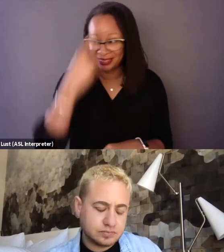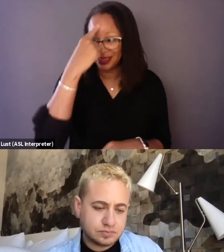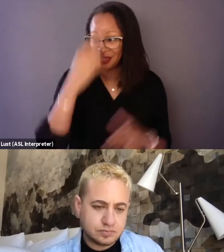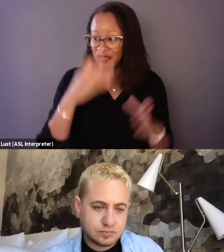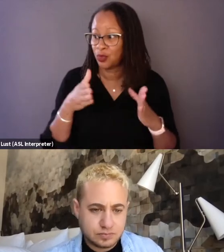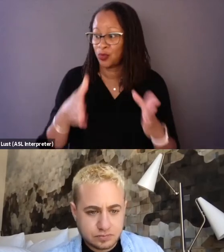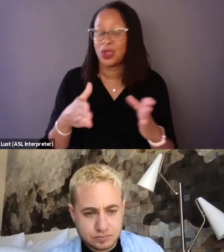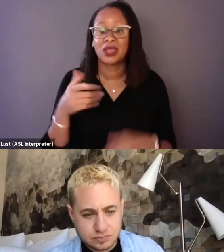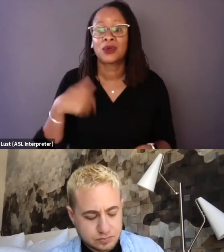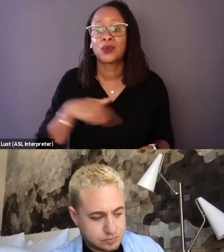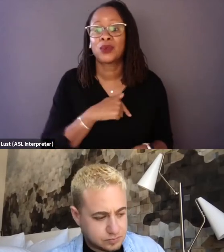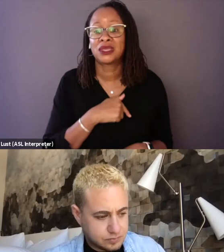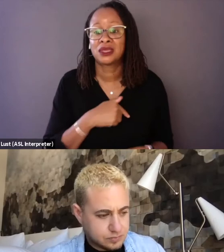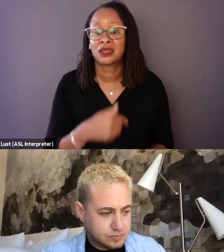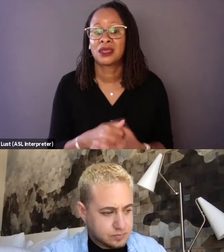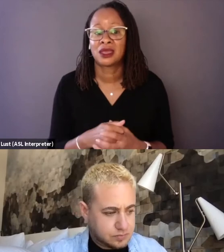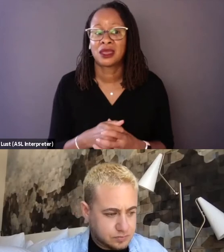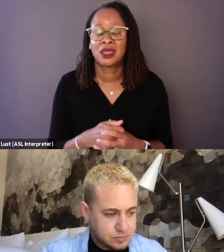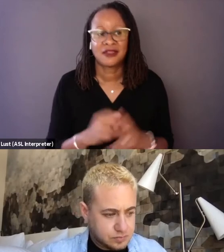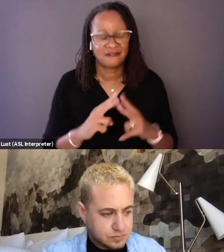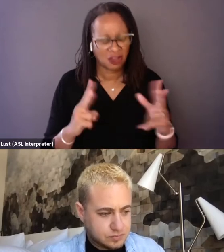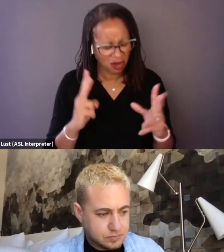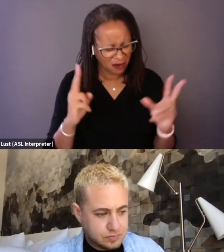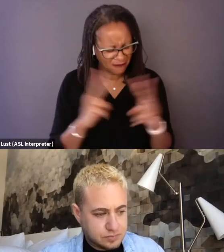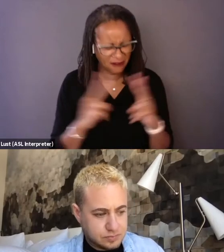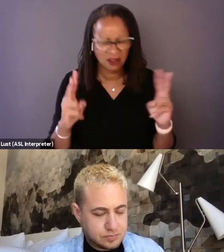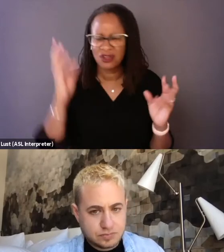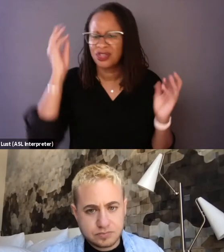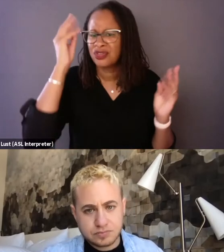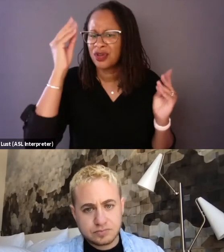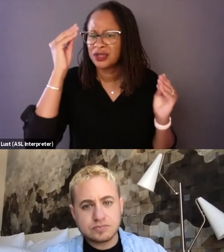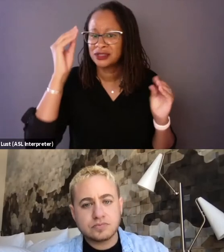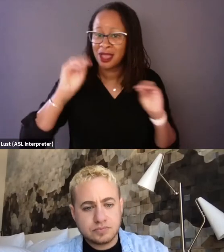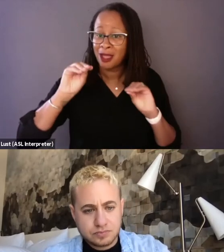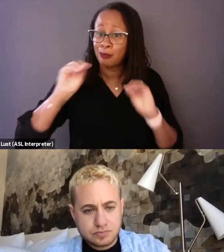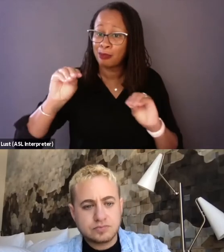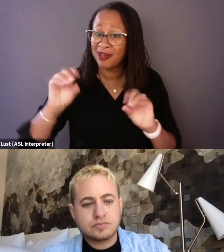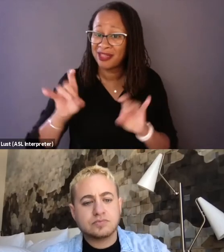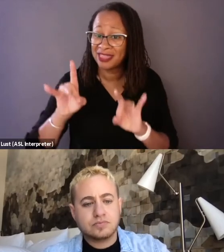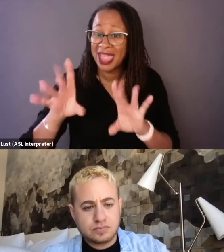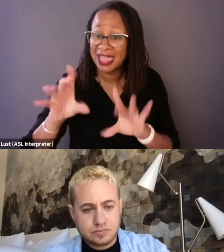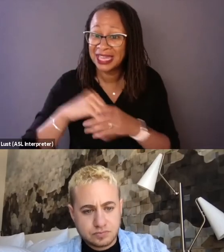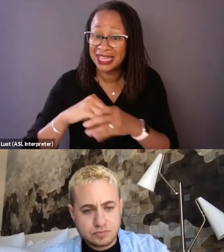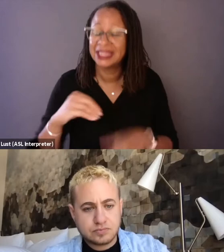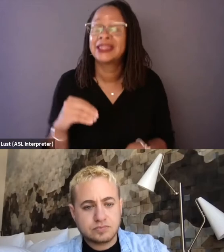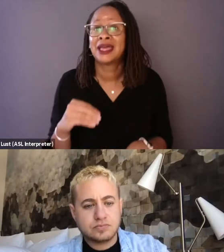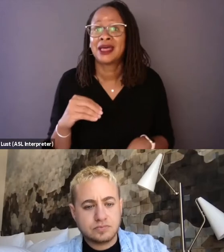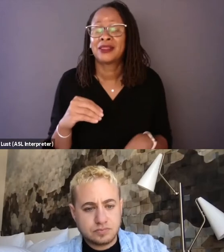sort of very thoughtfully put that hate into the film was done in a way, that's a constant reminder